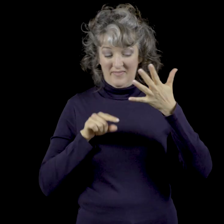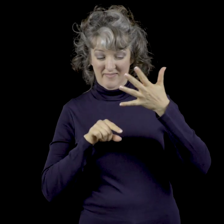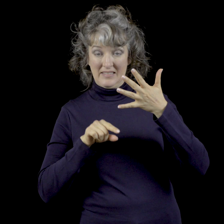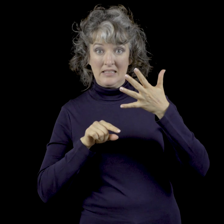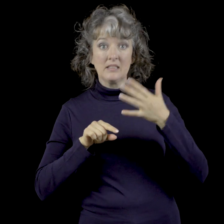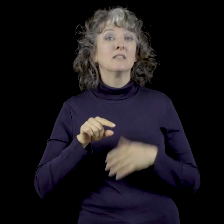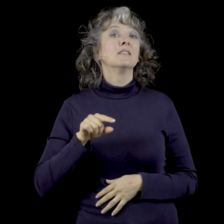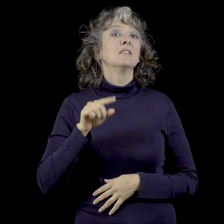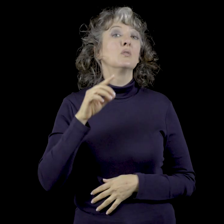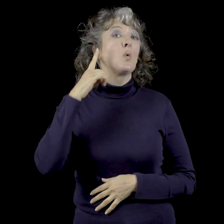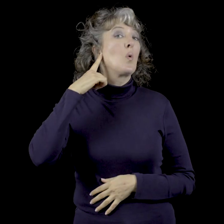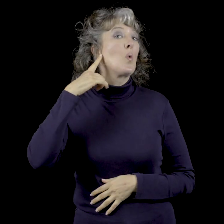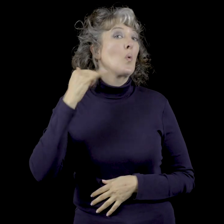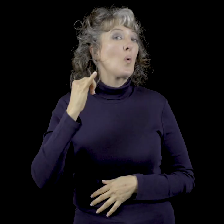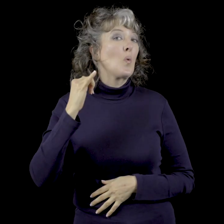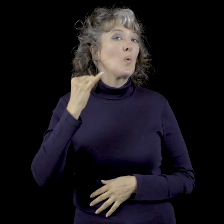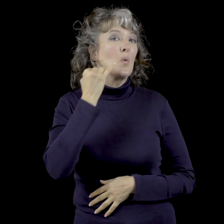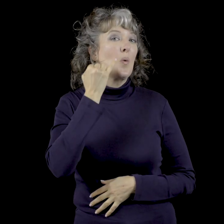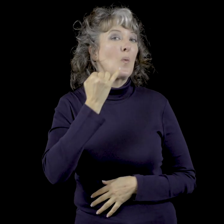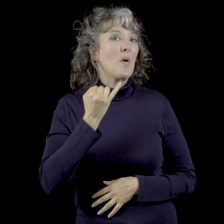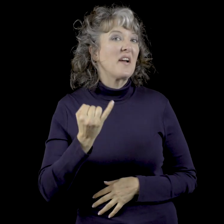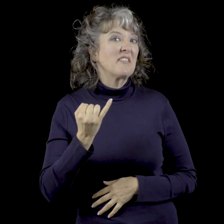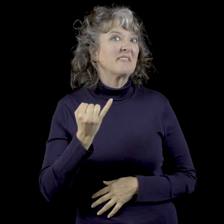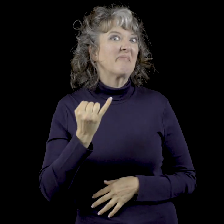F. Au 196.967 thread.